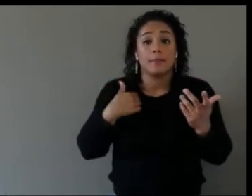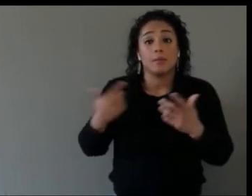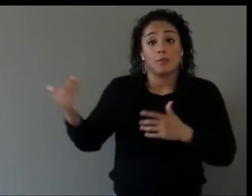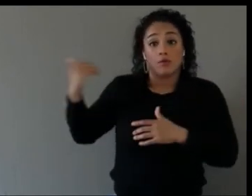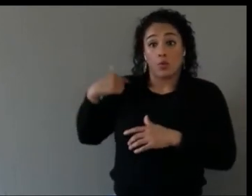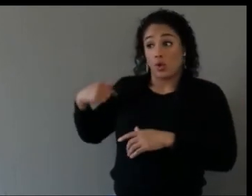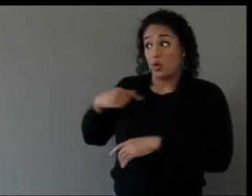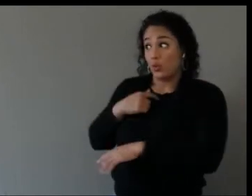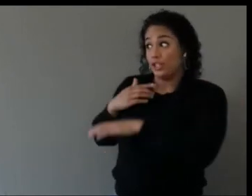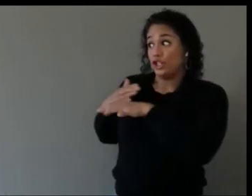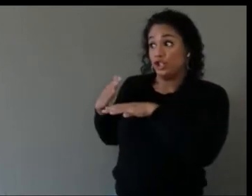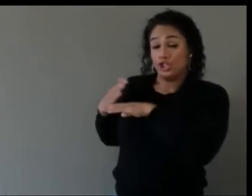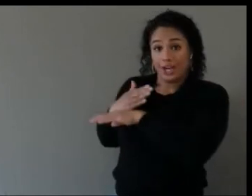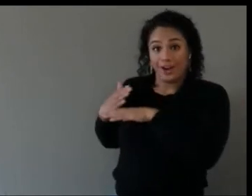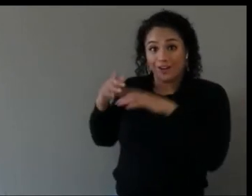and now that's not a thing.